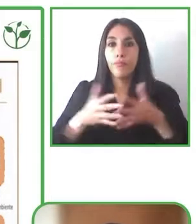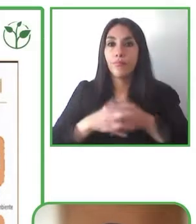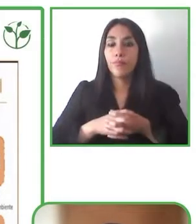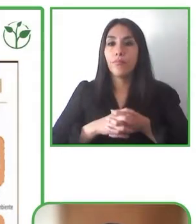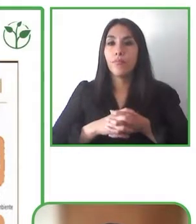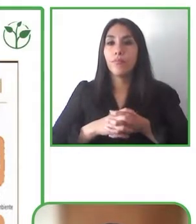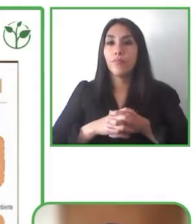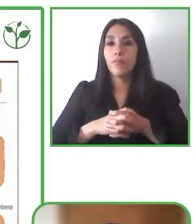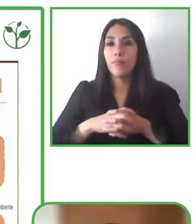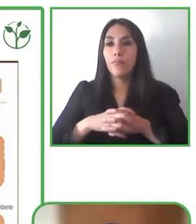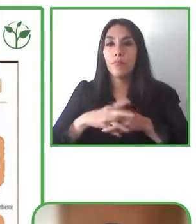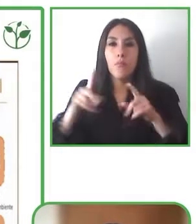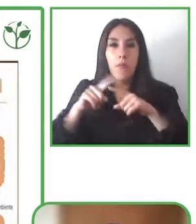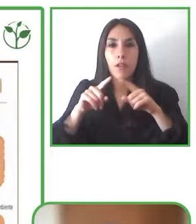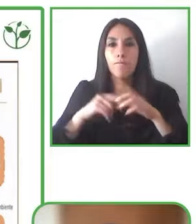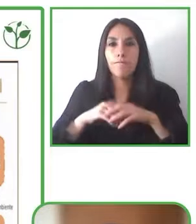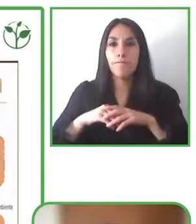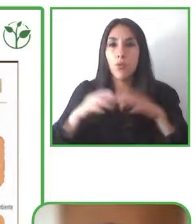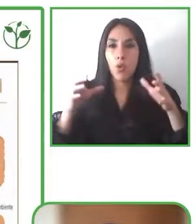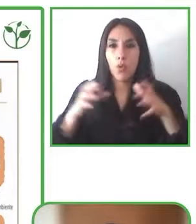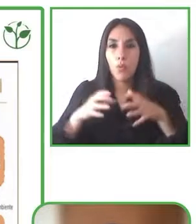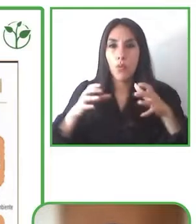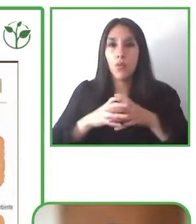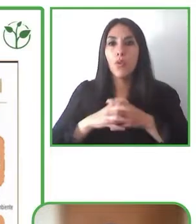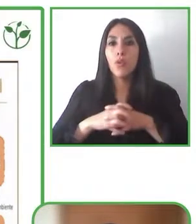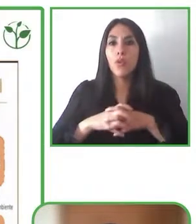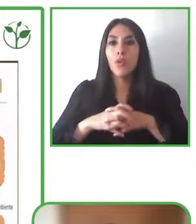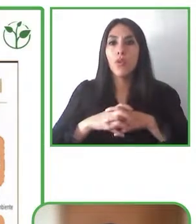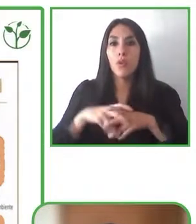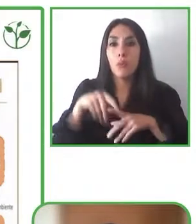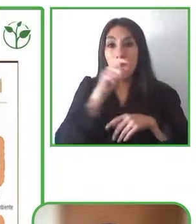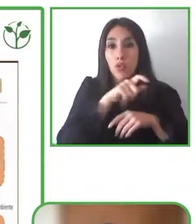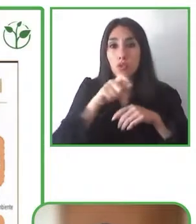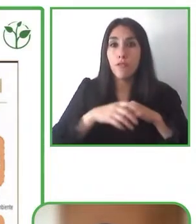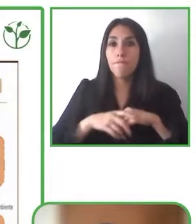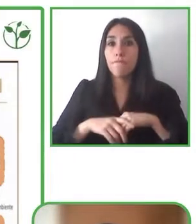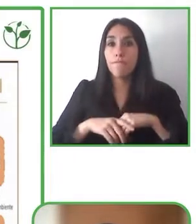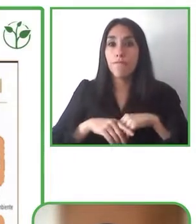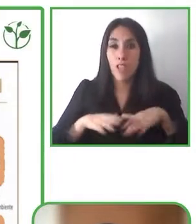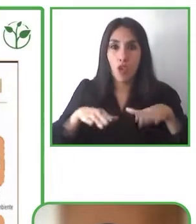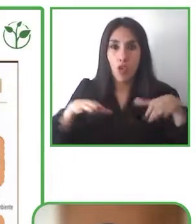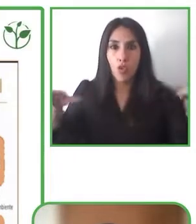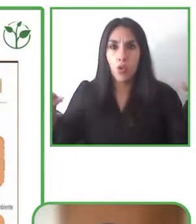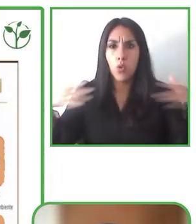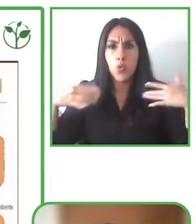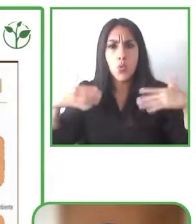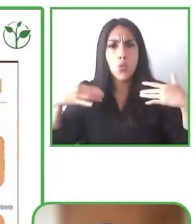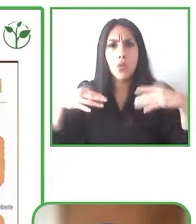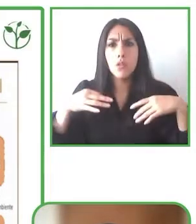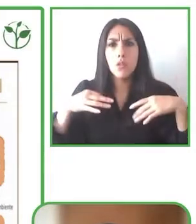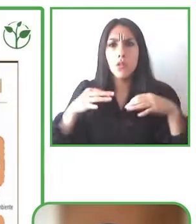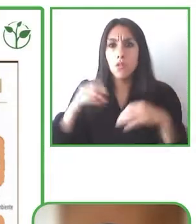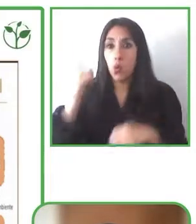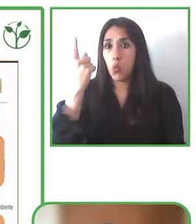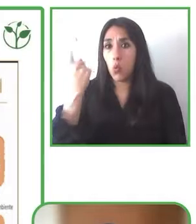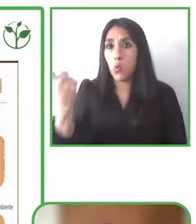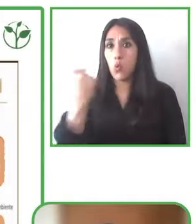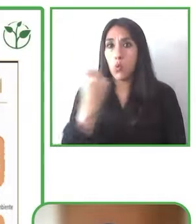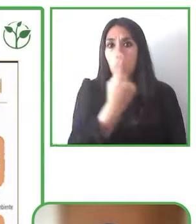develop people our children that are the future and all the people who inhabit our earth.